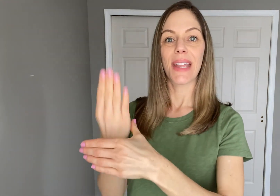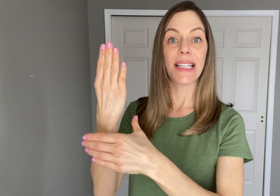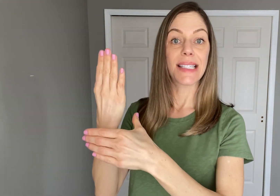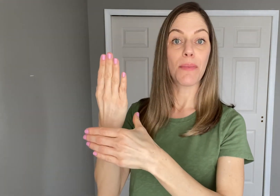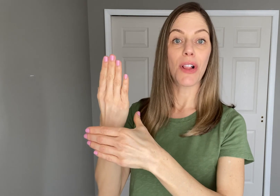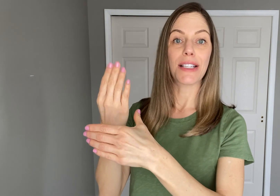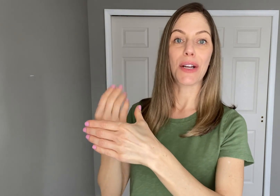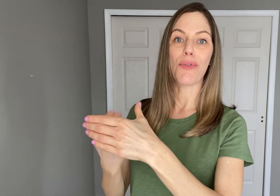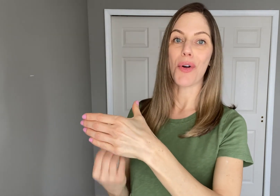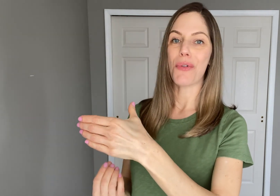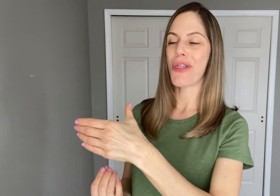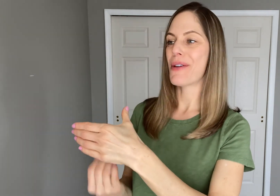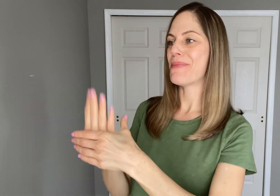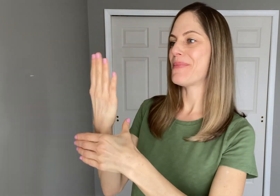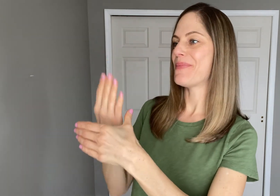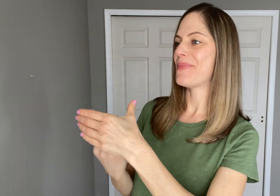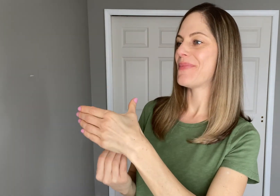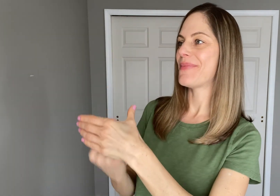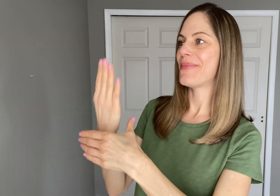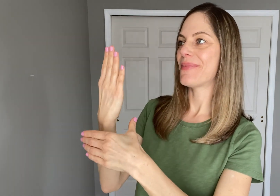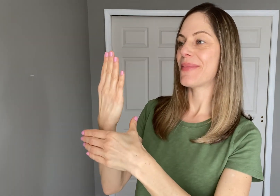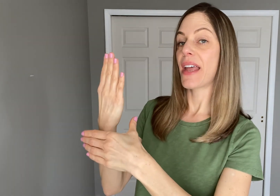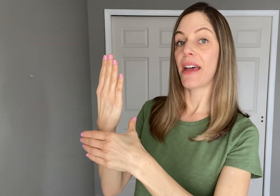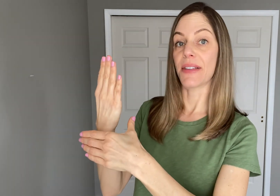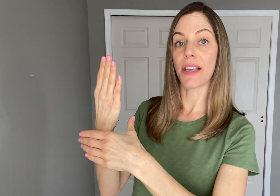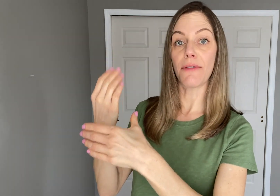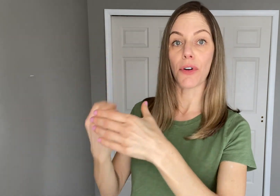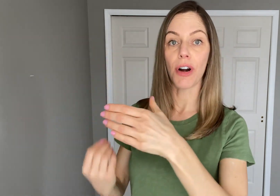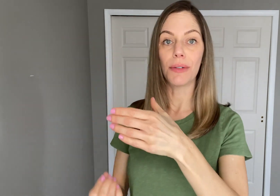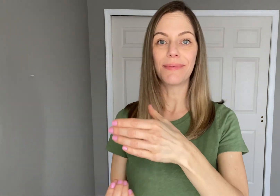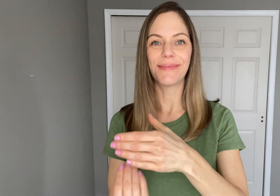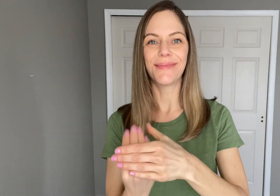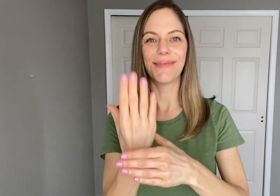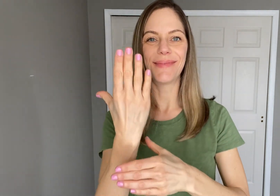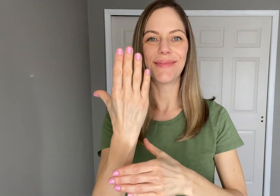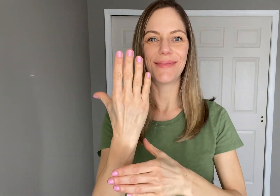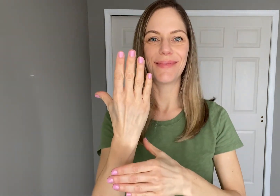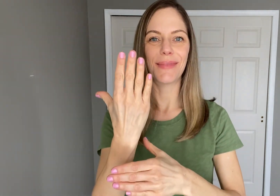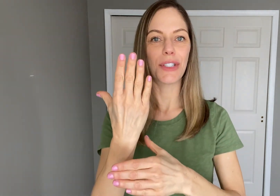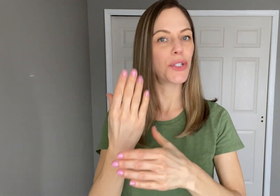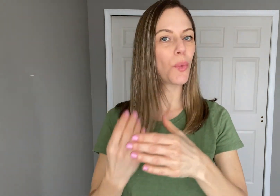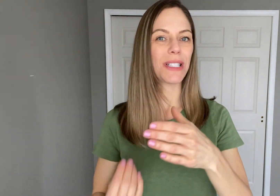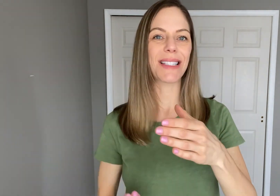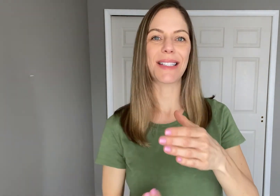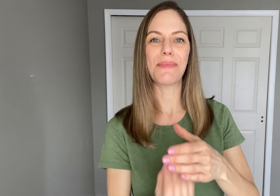It's symbolizing growth . and the sign for "grow" just once.